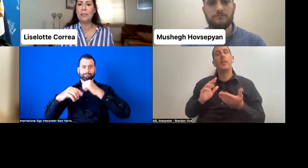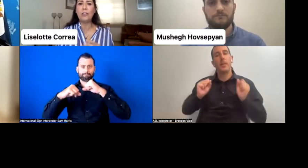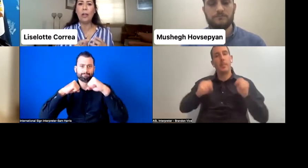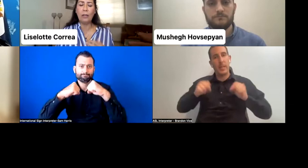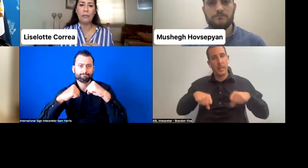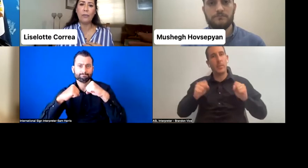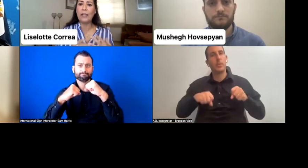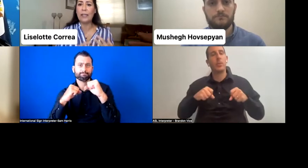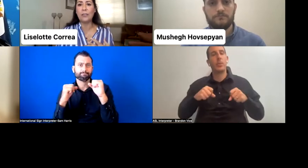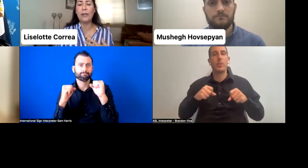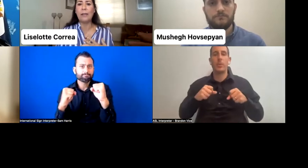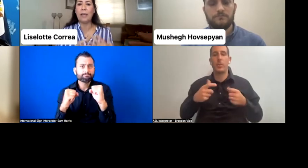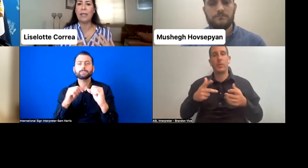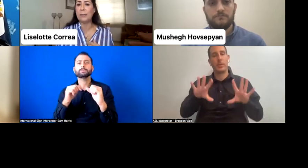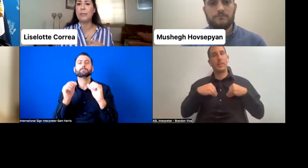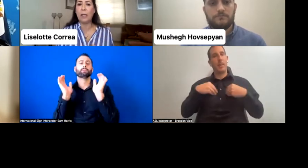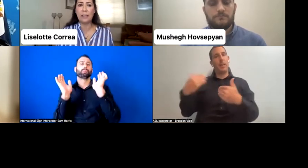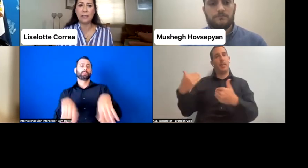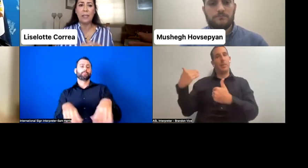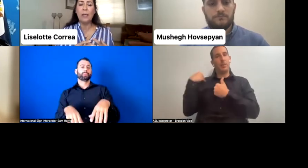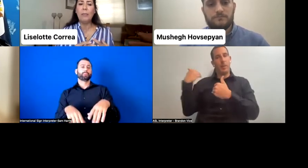not only for the electoral management bodies,